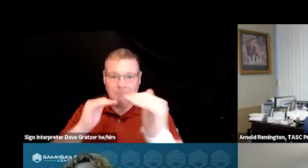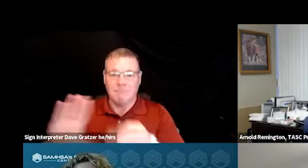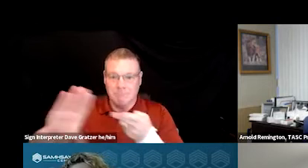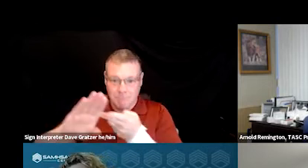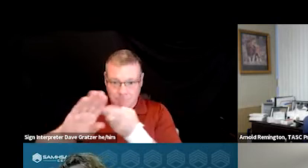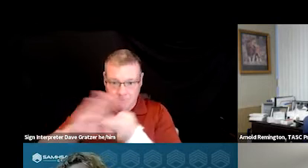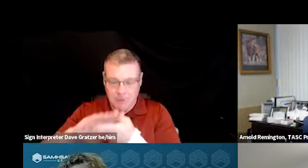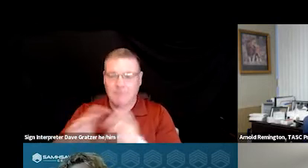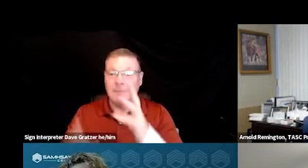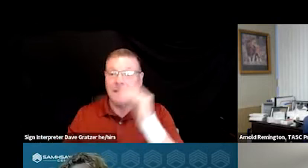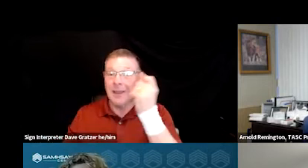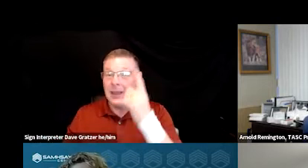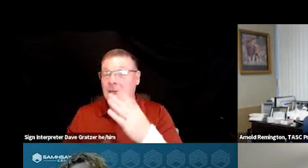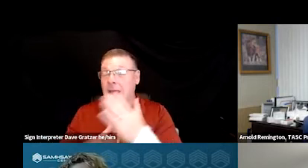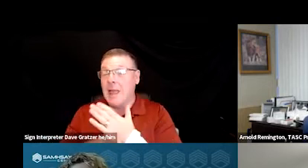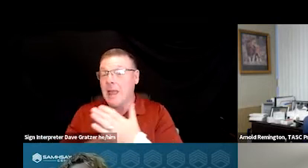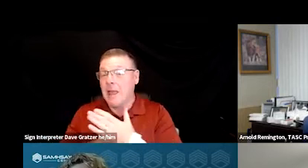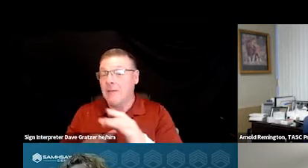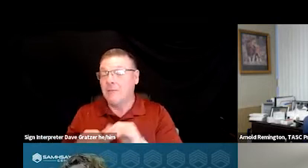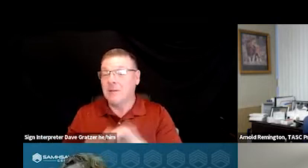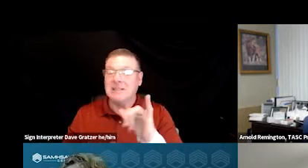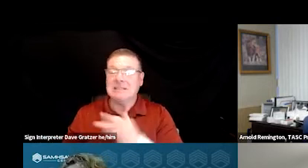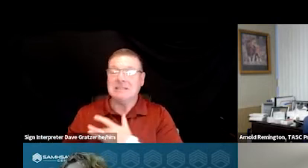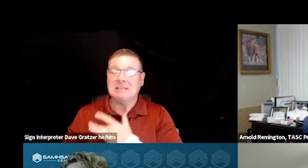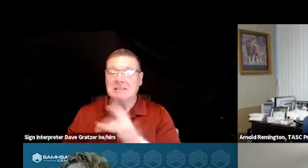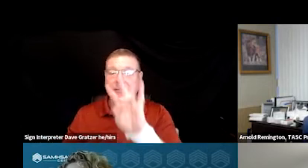Our average length of stay is typically about seven days.